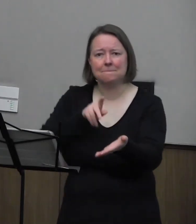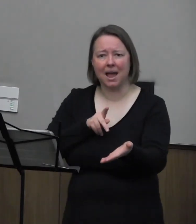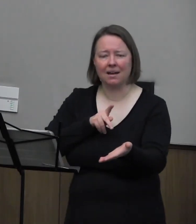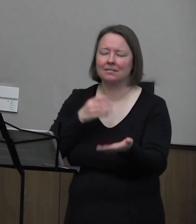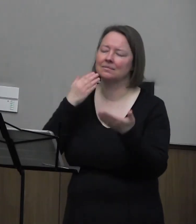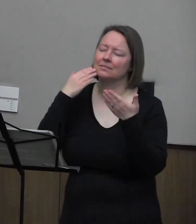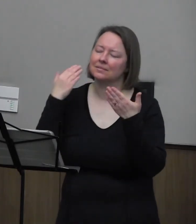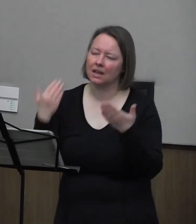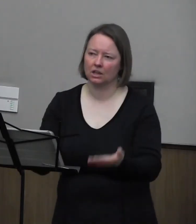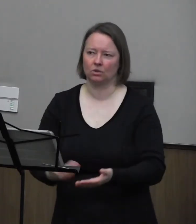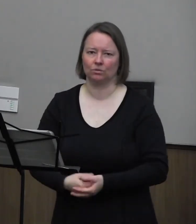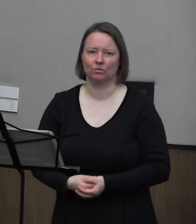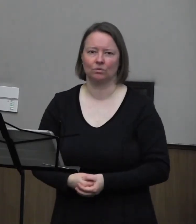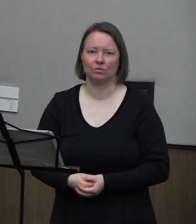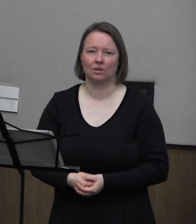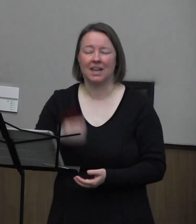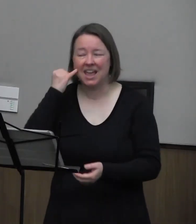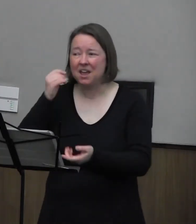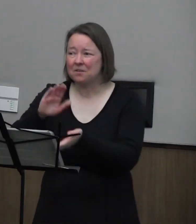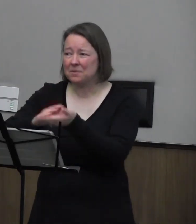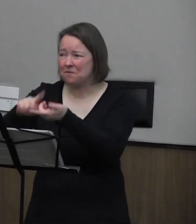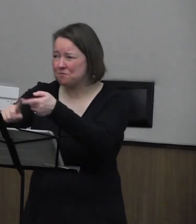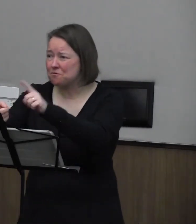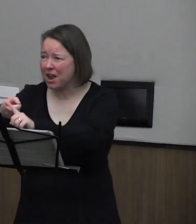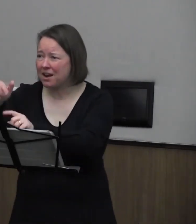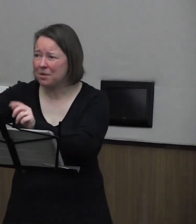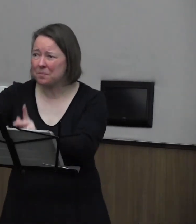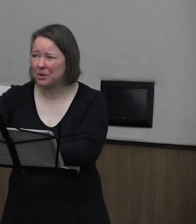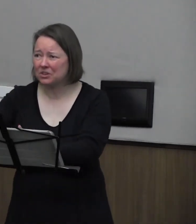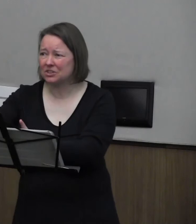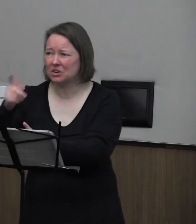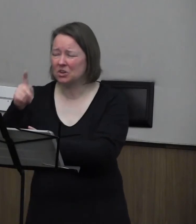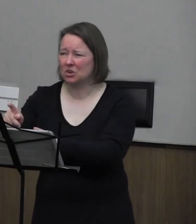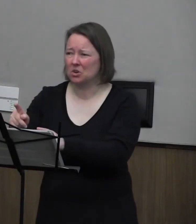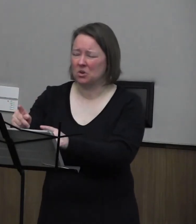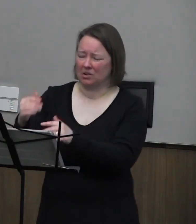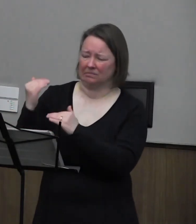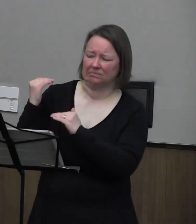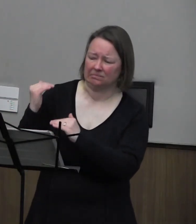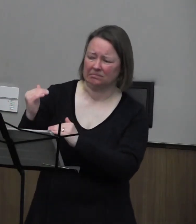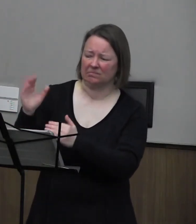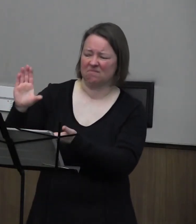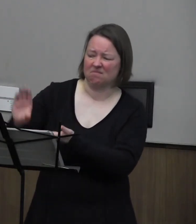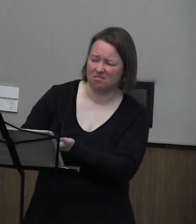thank you; befriended someone who was marginalized by others,